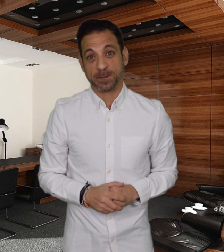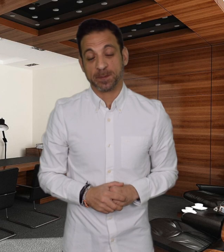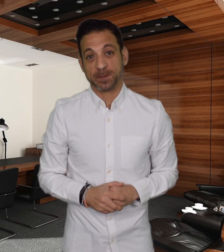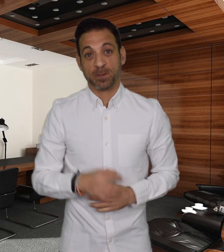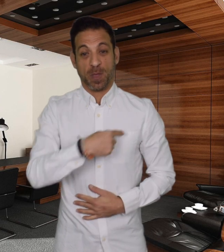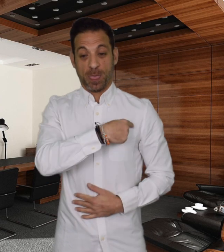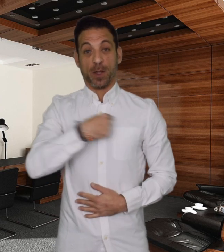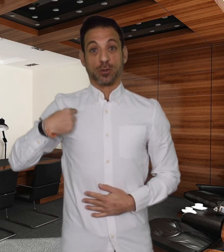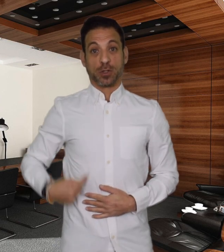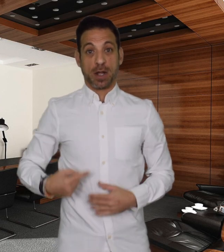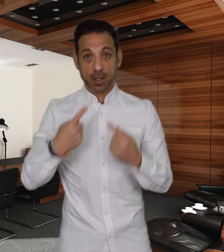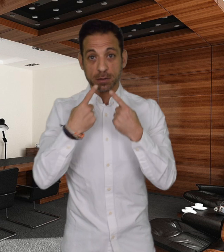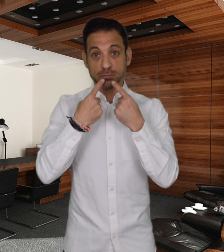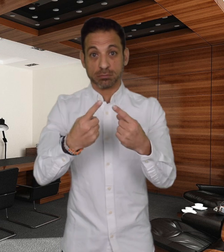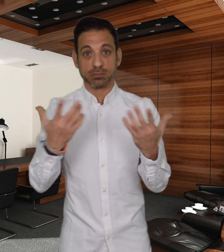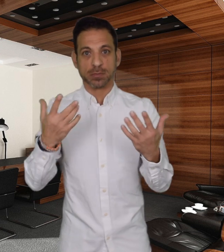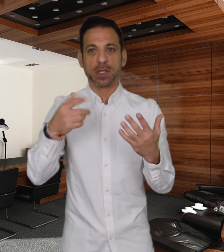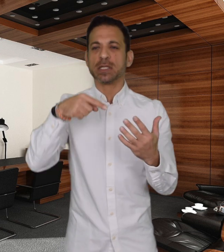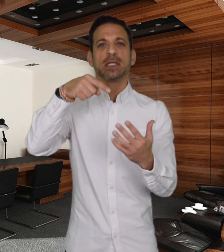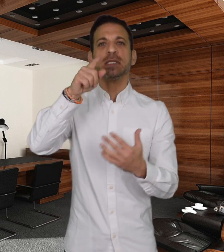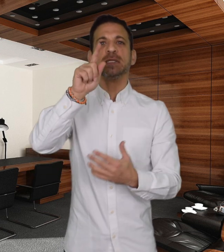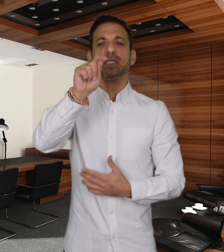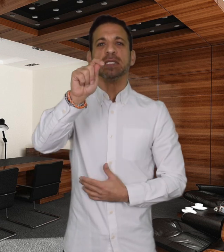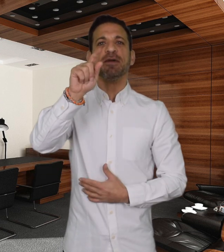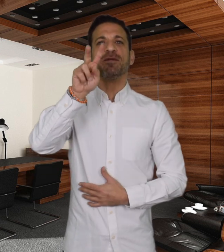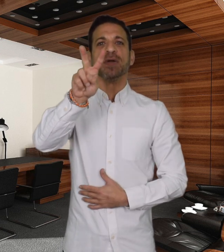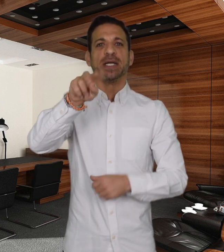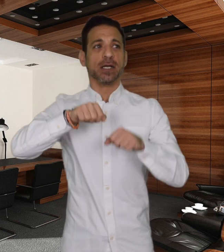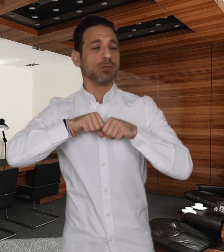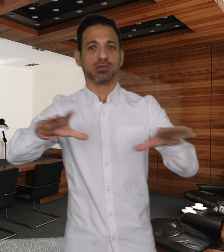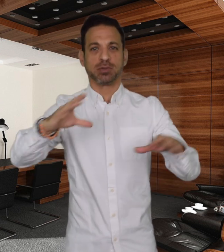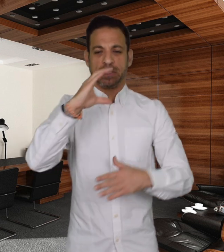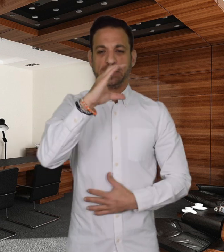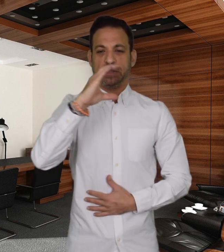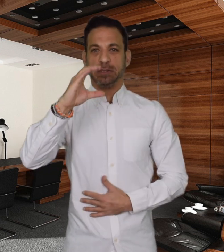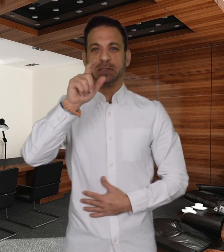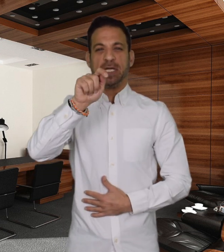Chinese state news ‘China Central Television’ (CCTV) named a 29-year-old